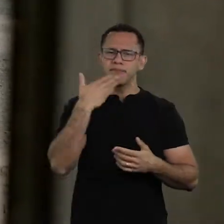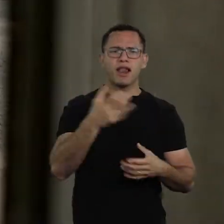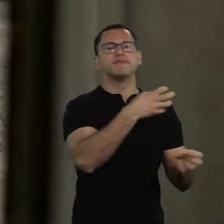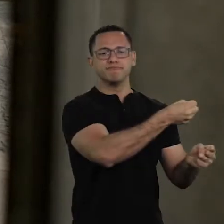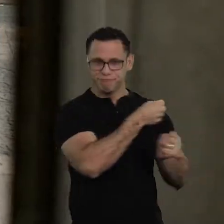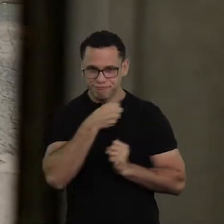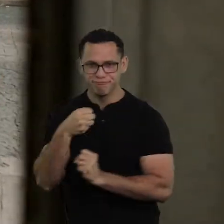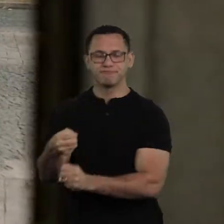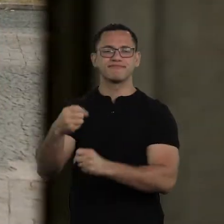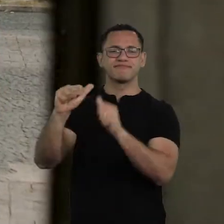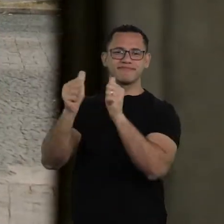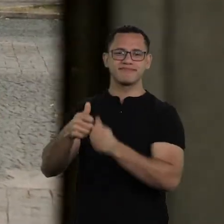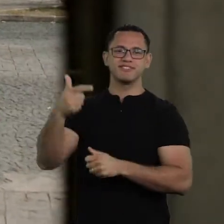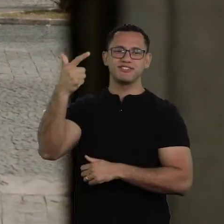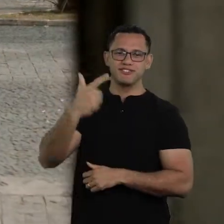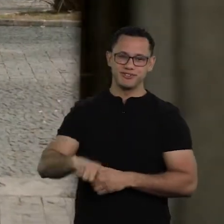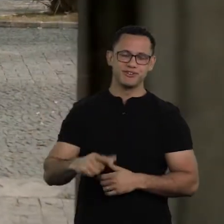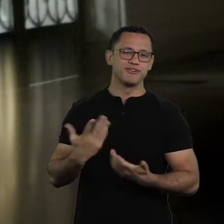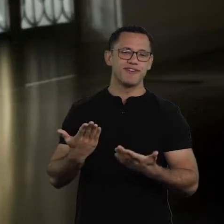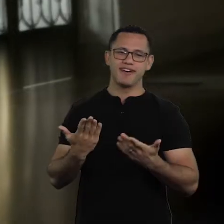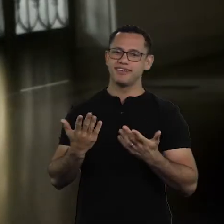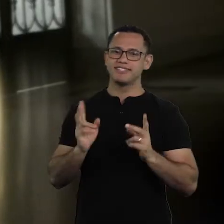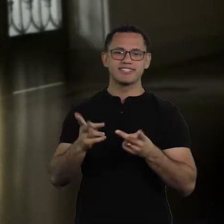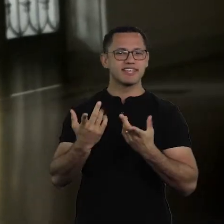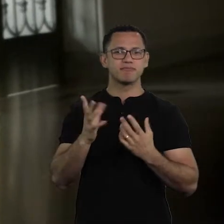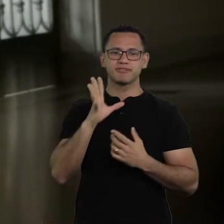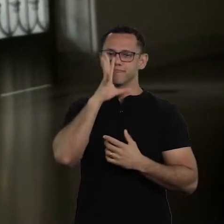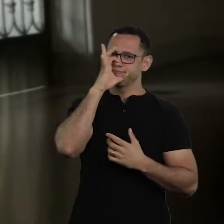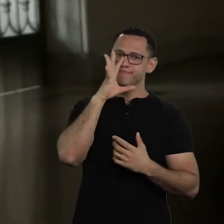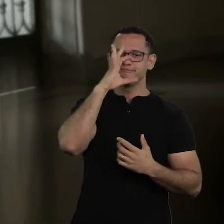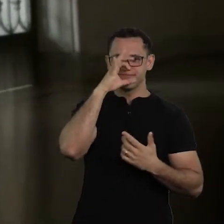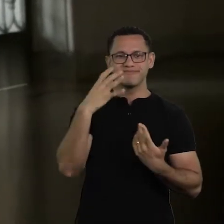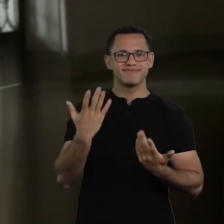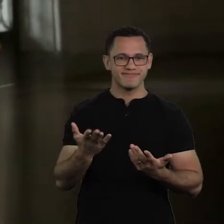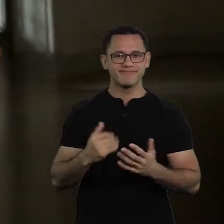Resistances and resignations.